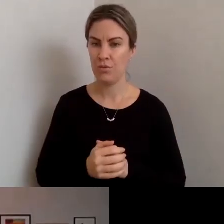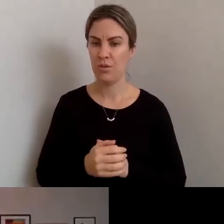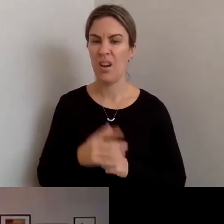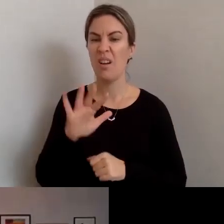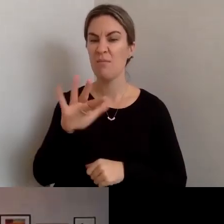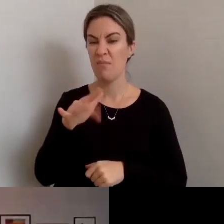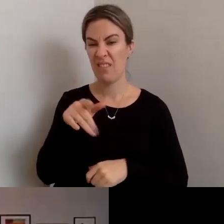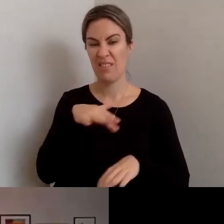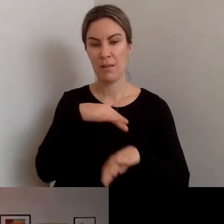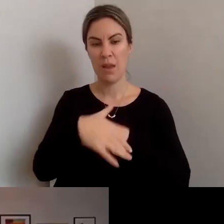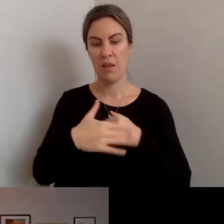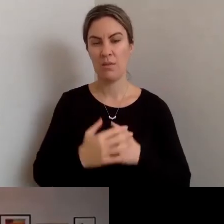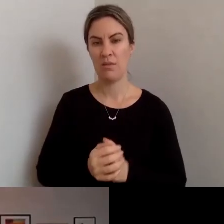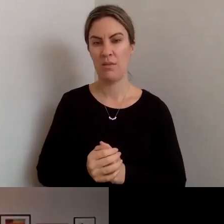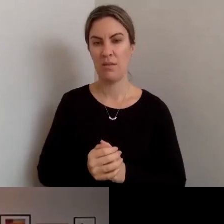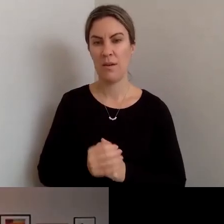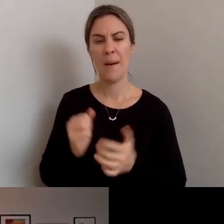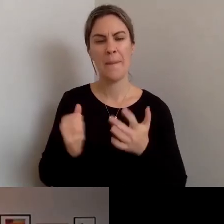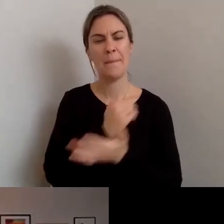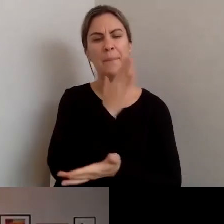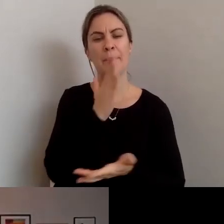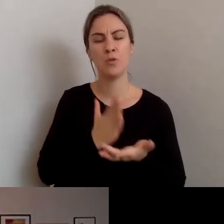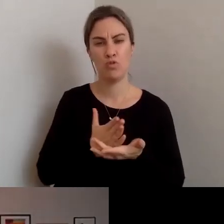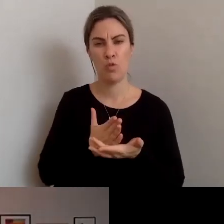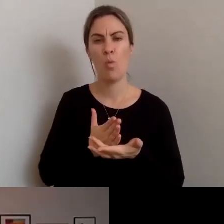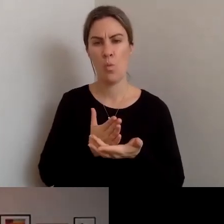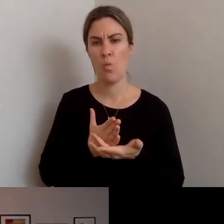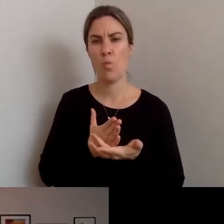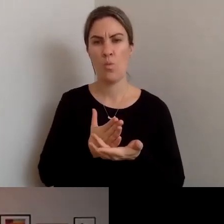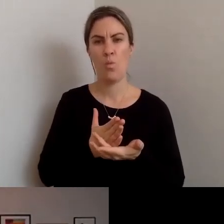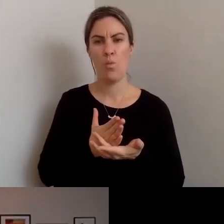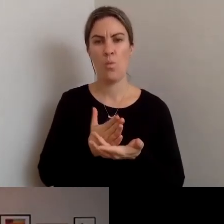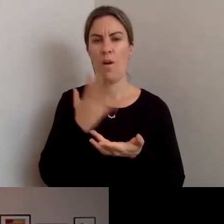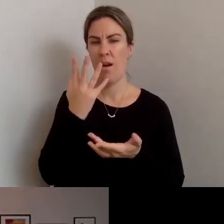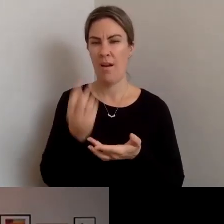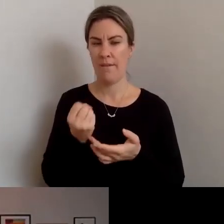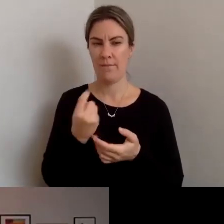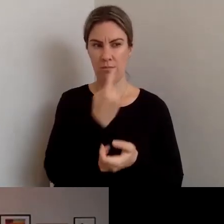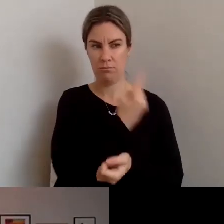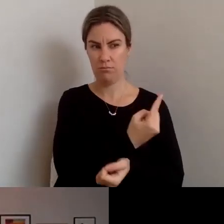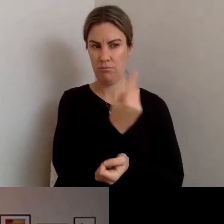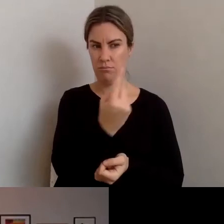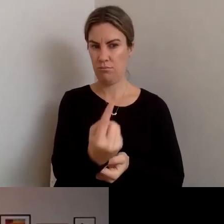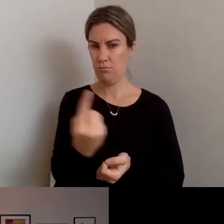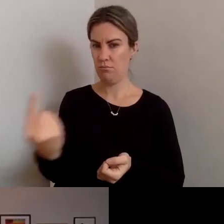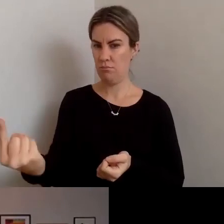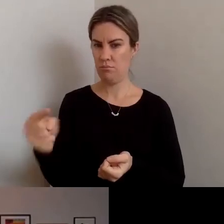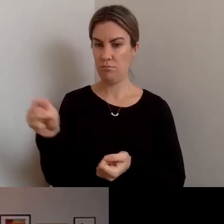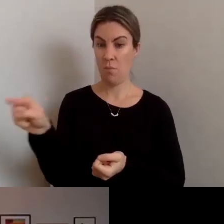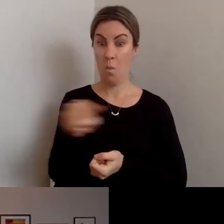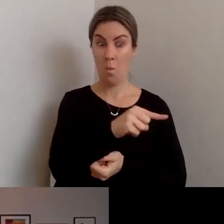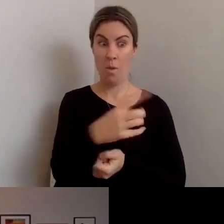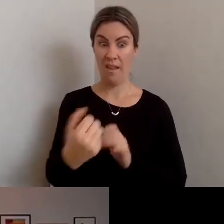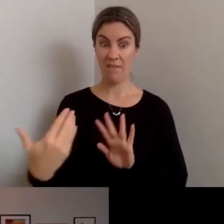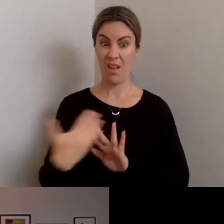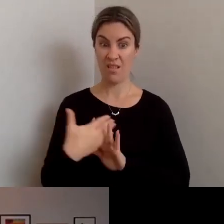you know, making sure there are - each person has access to what they